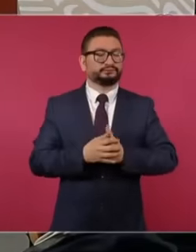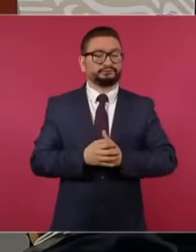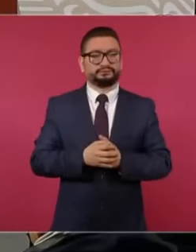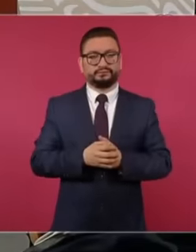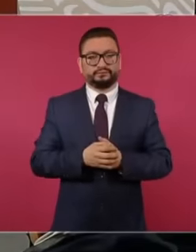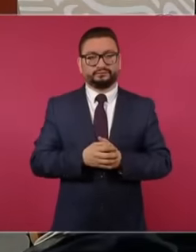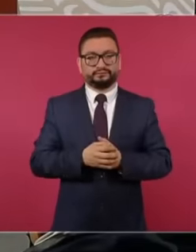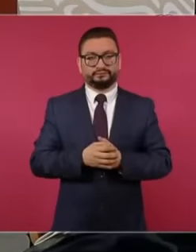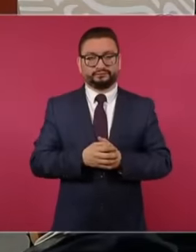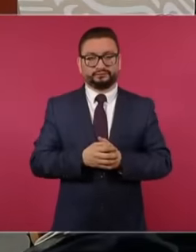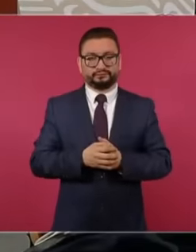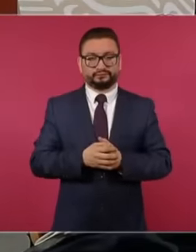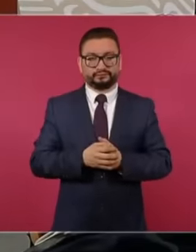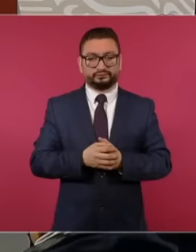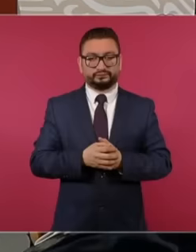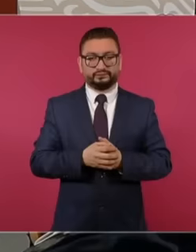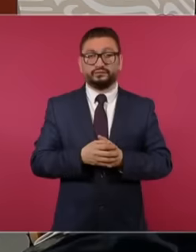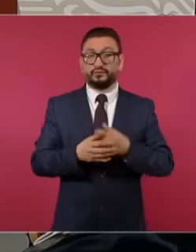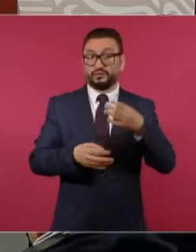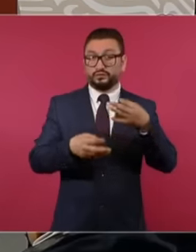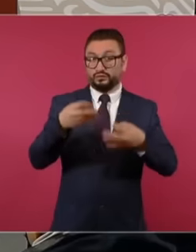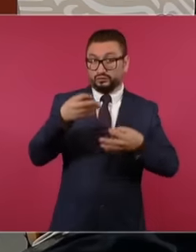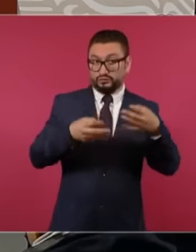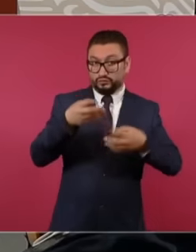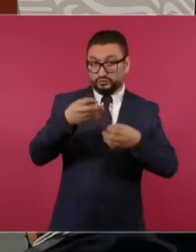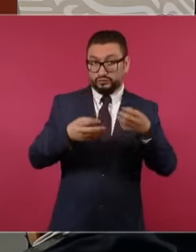using judicial means to combat slander